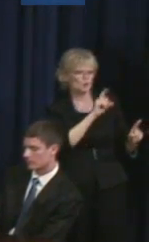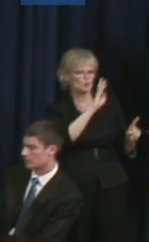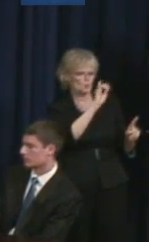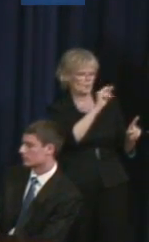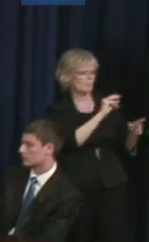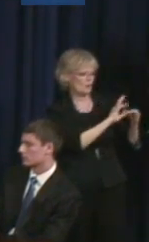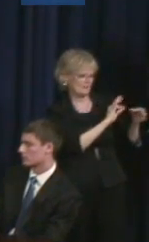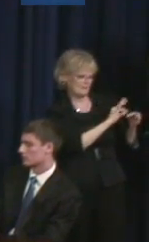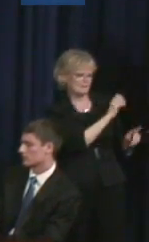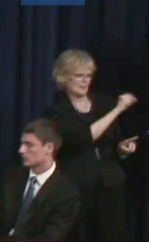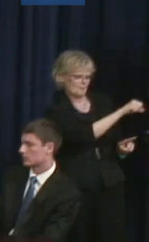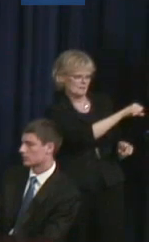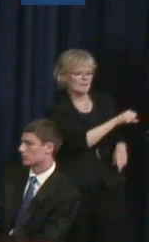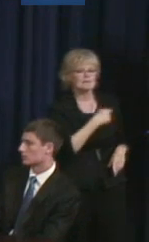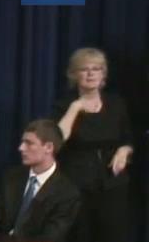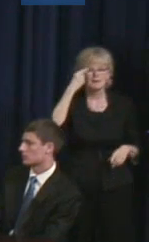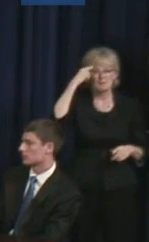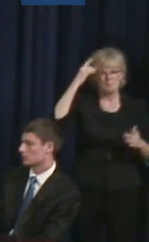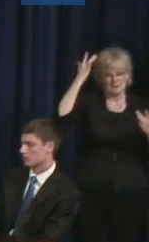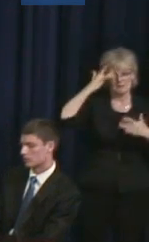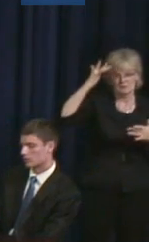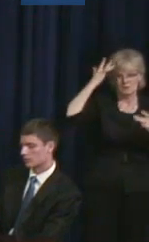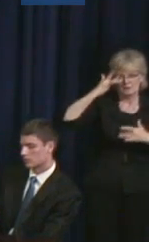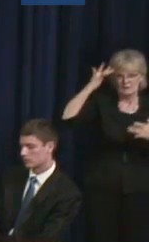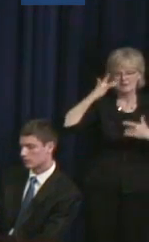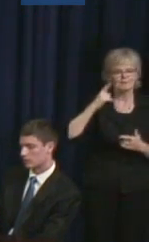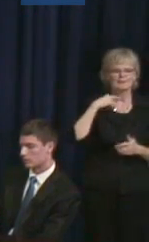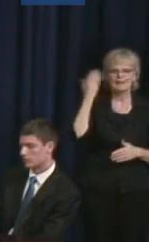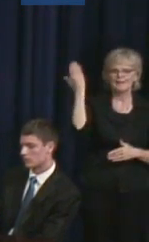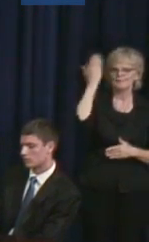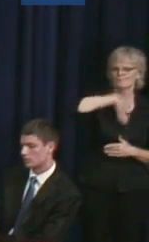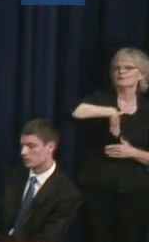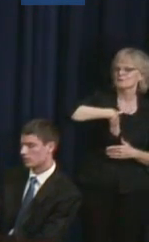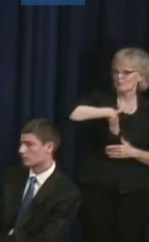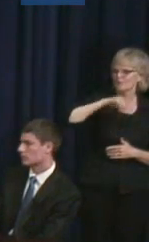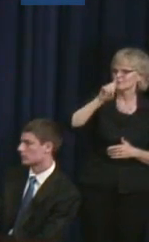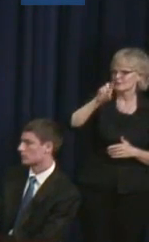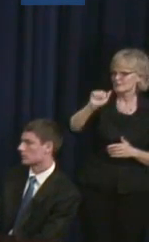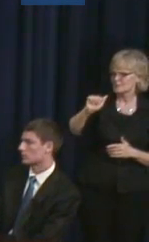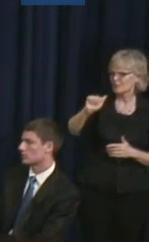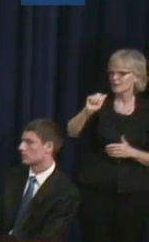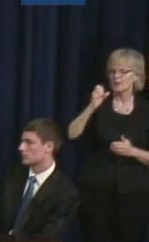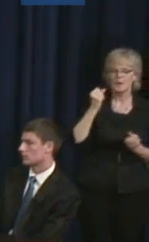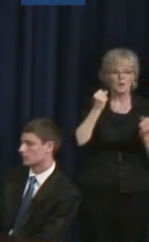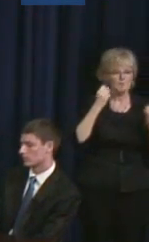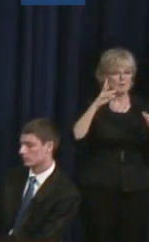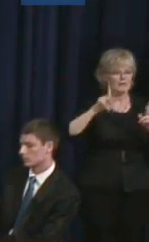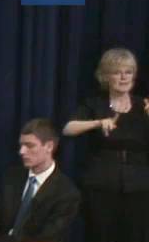In terms of mental illness, it's an invisible disability, and a lot of people think that there is a look.